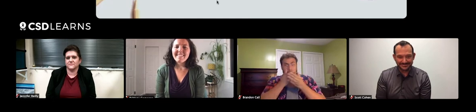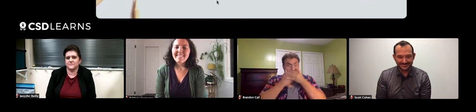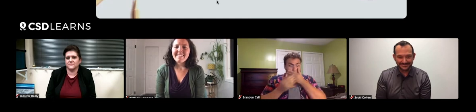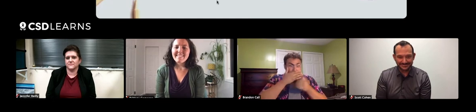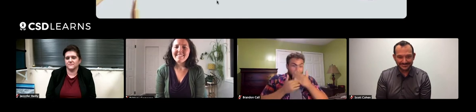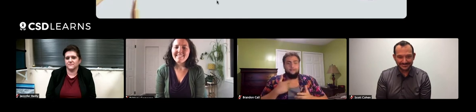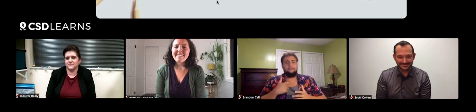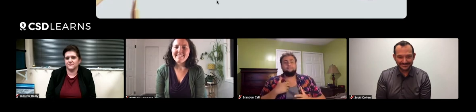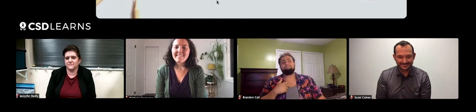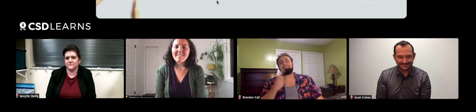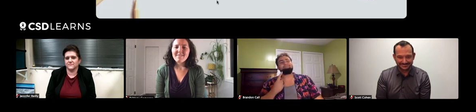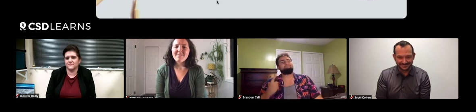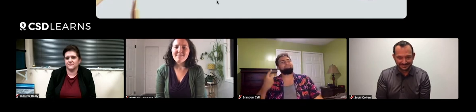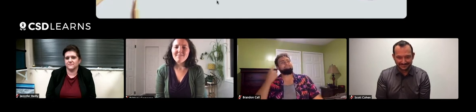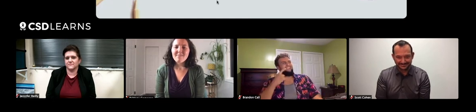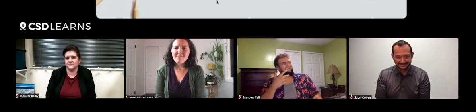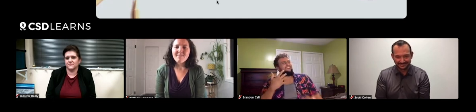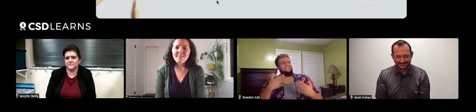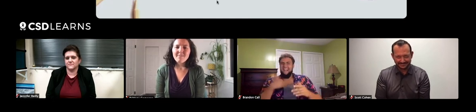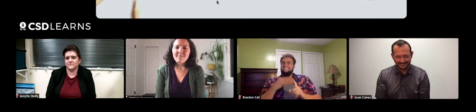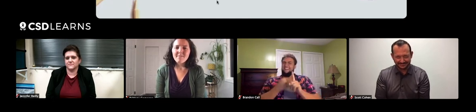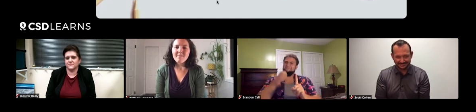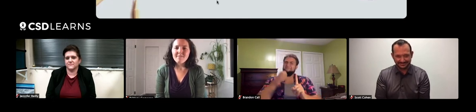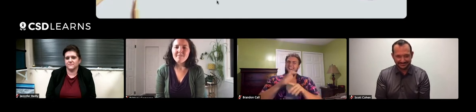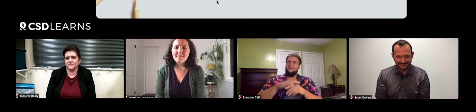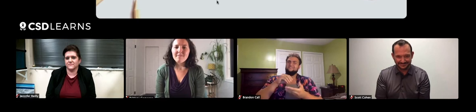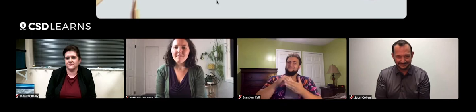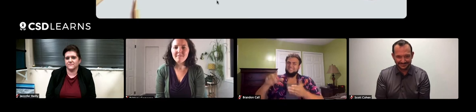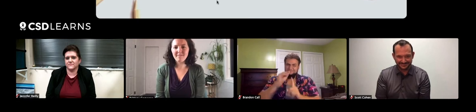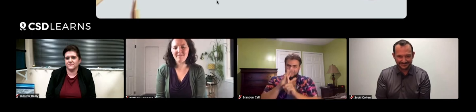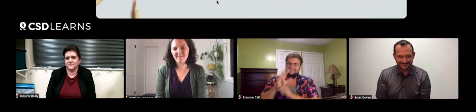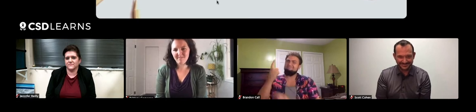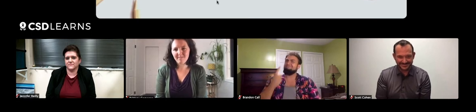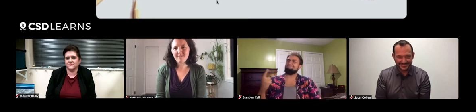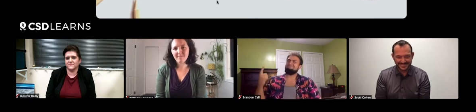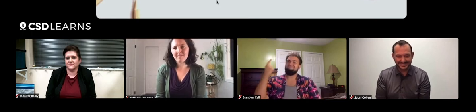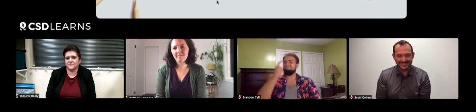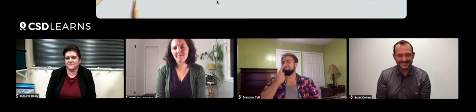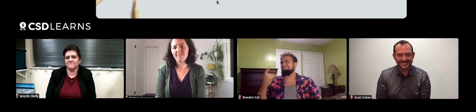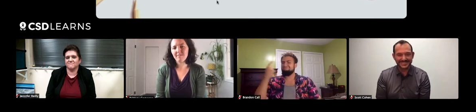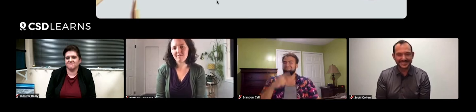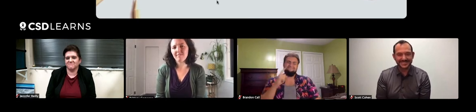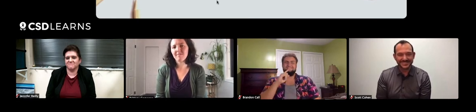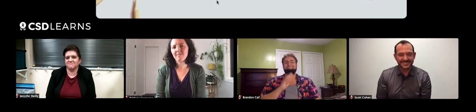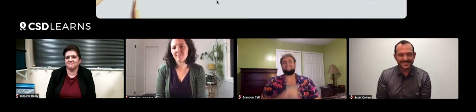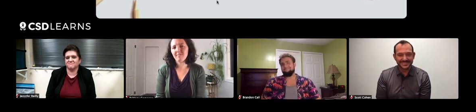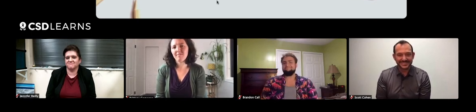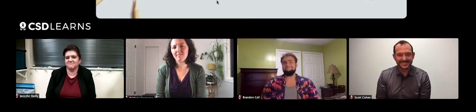and then it's delicious and yummy. And I start to realize the type of impact that I have and the environment I'm exposing them to,